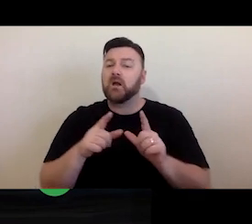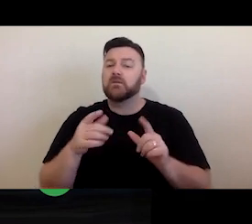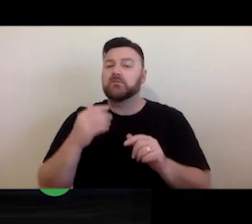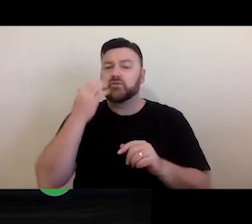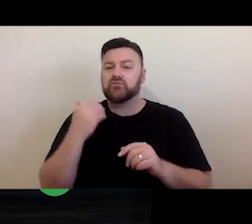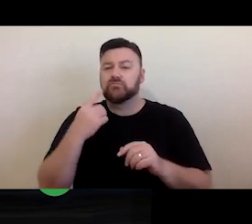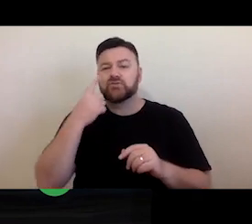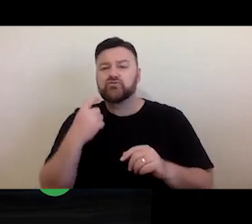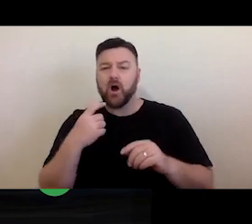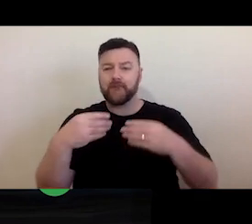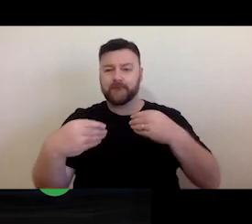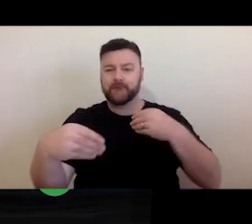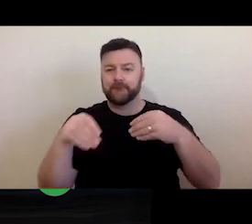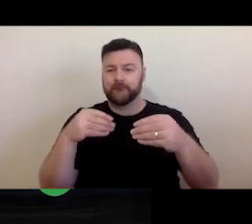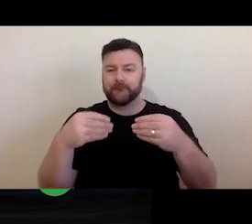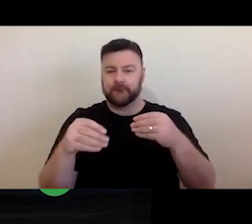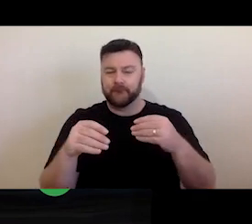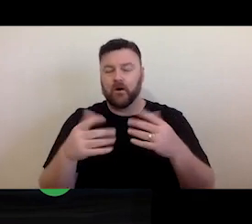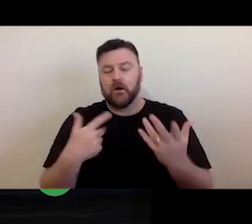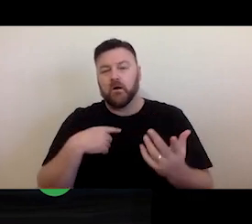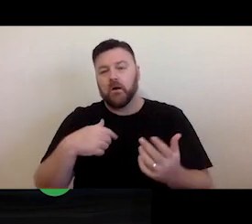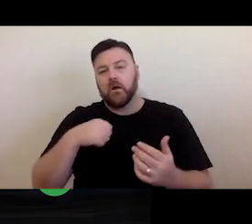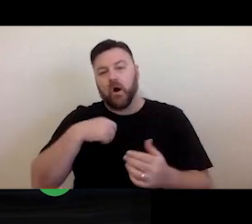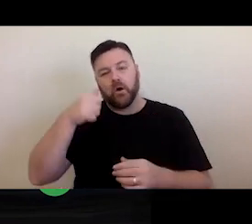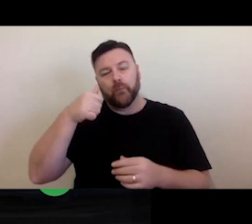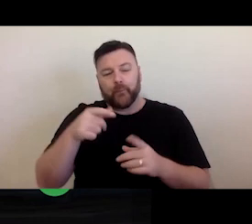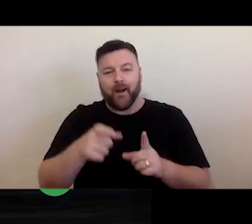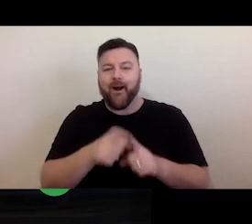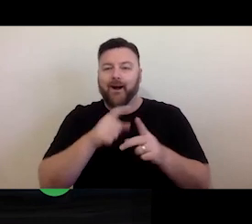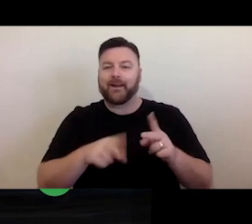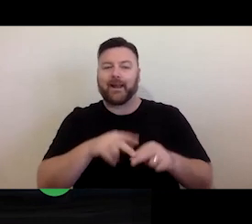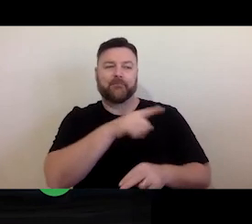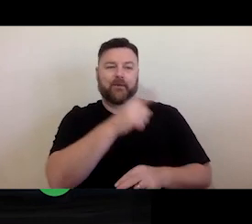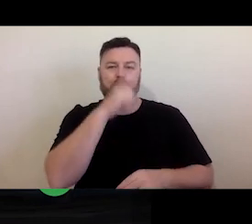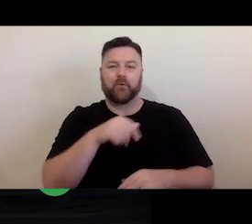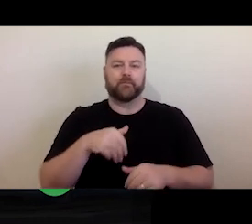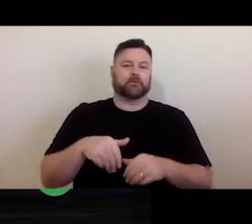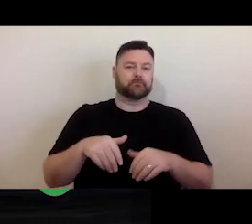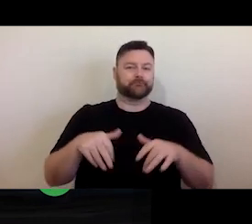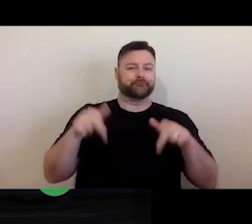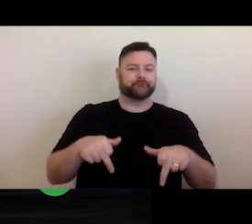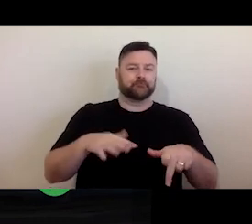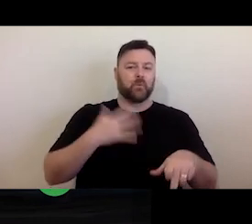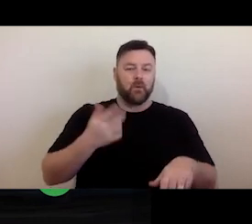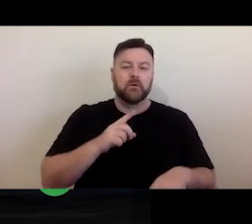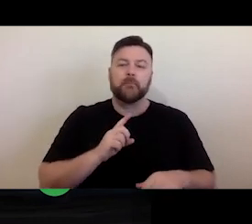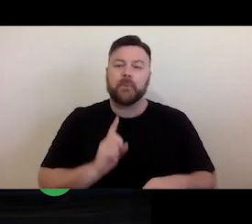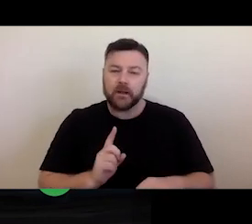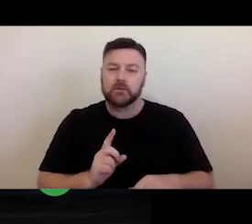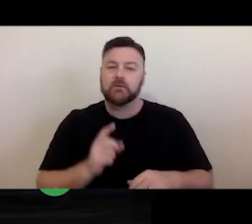Again, that may become more difficult if a copyright licence - owner isn't willing to licence. Keep your